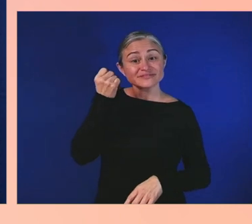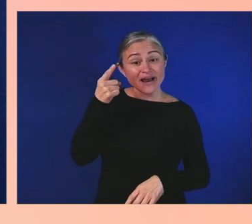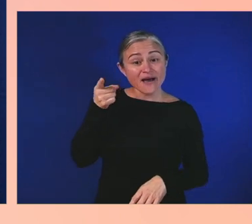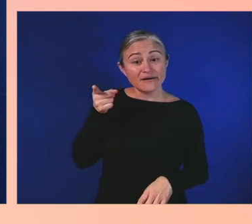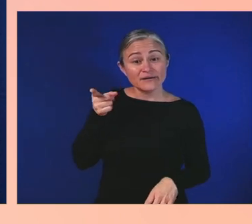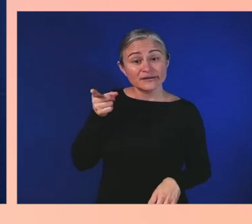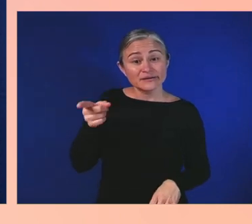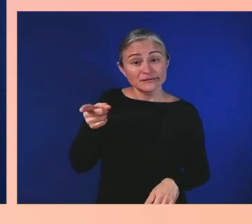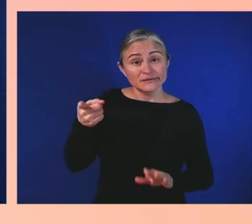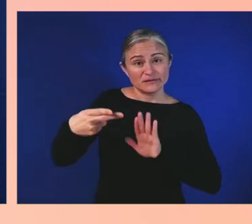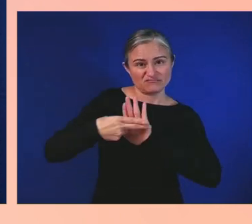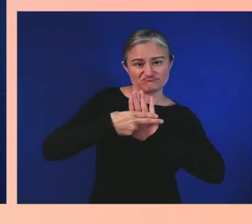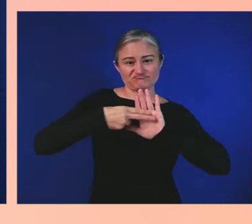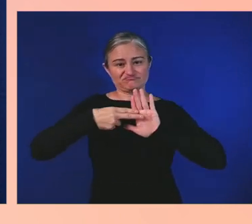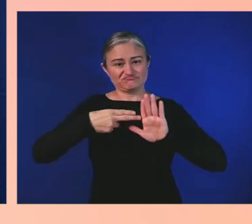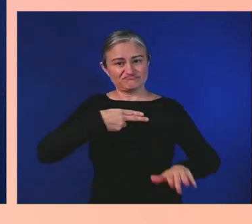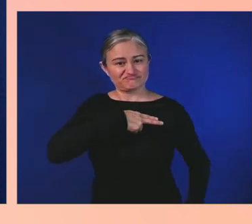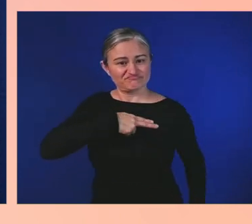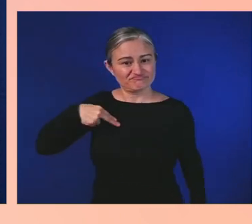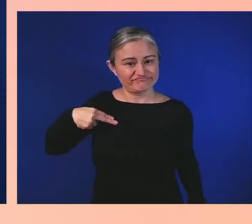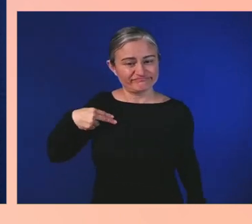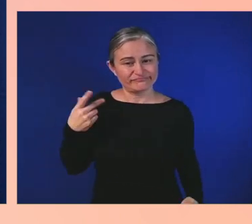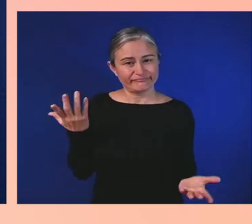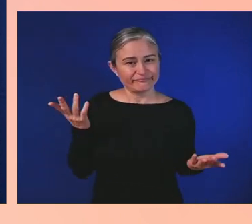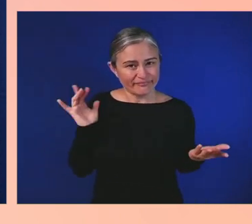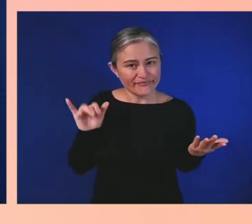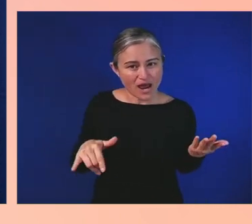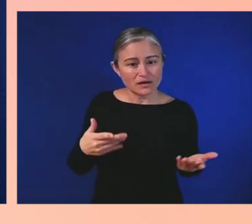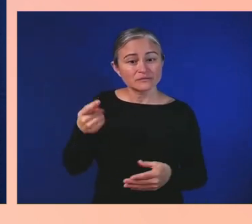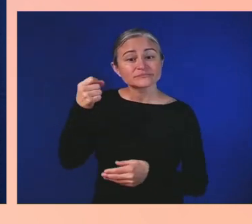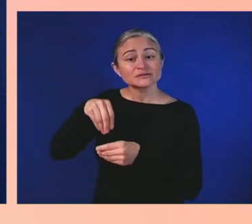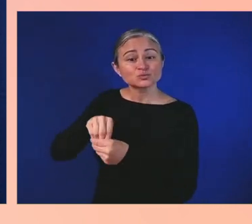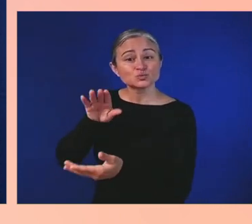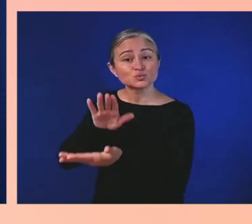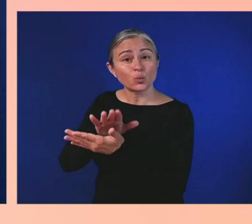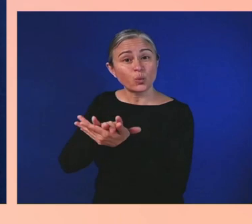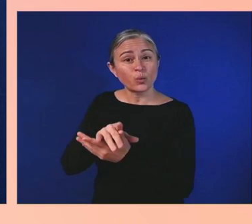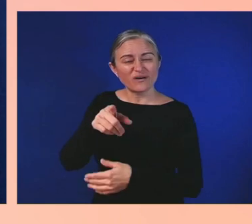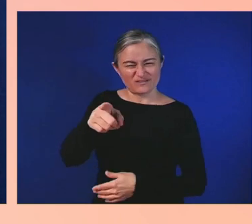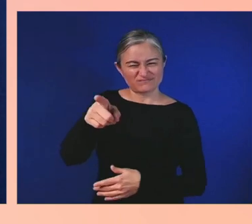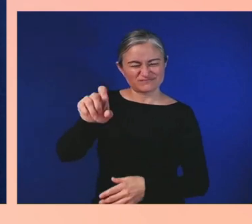that you're slow, or that you can't rise up above it,